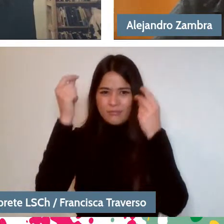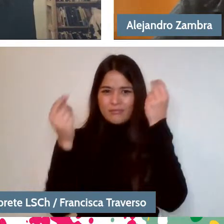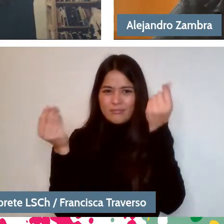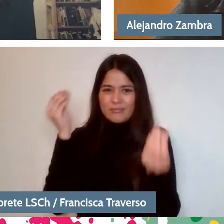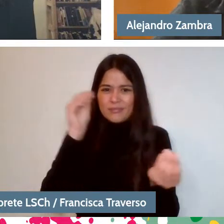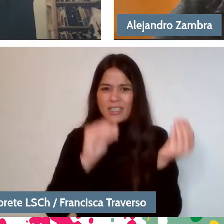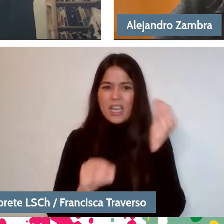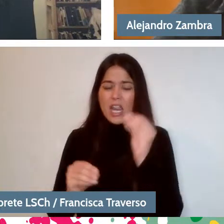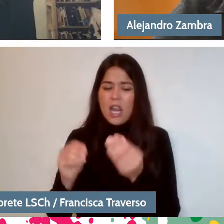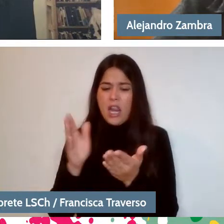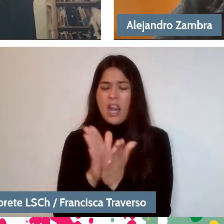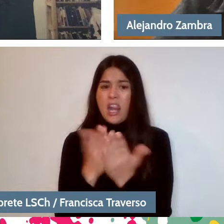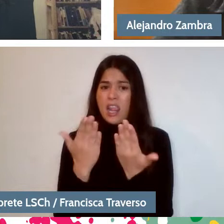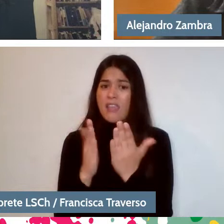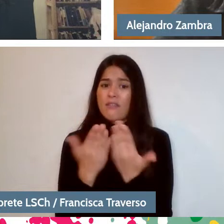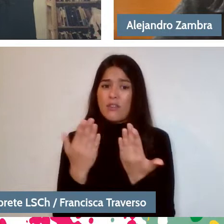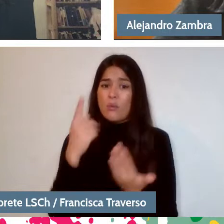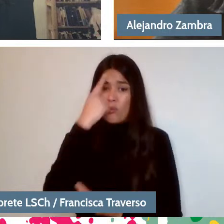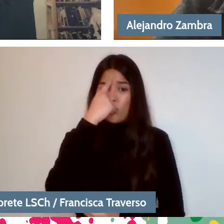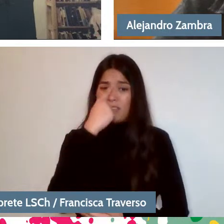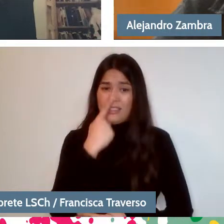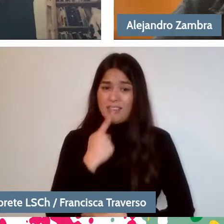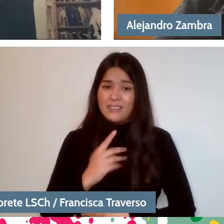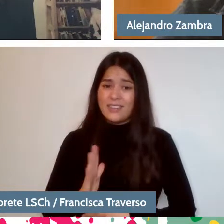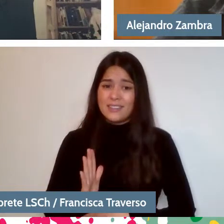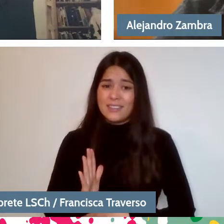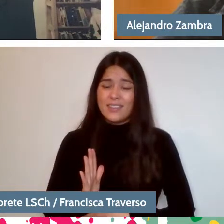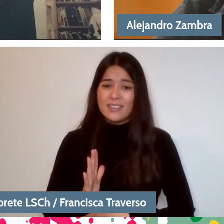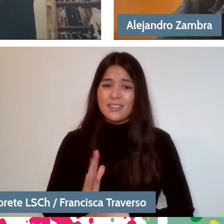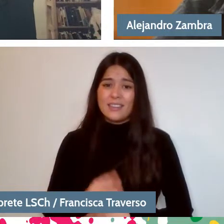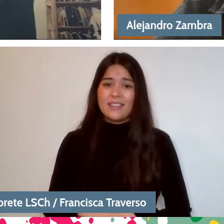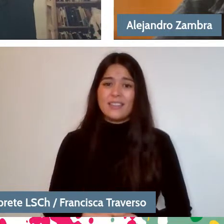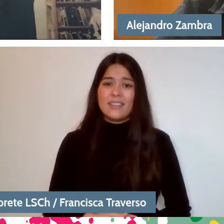but it was fed by music.